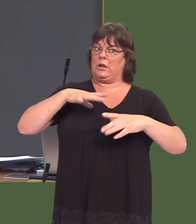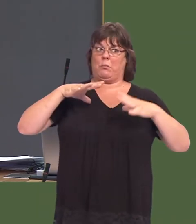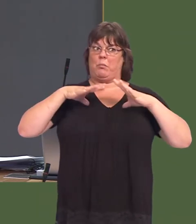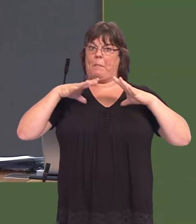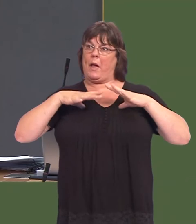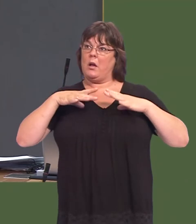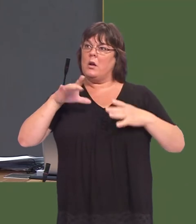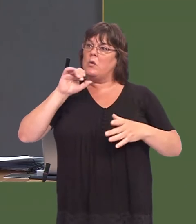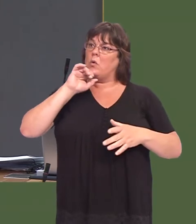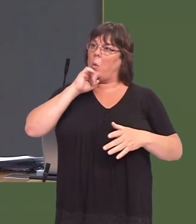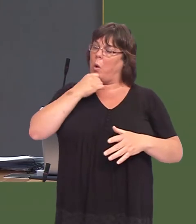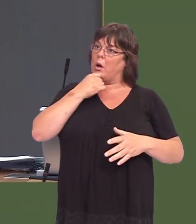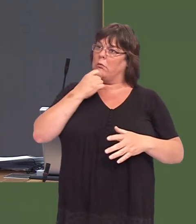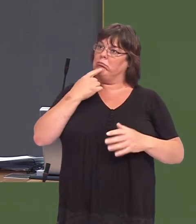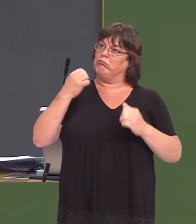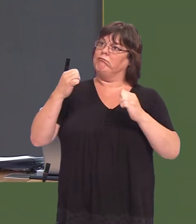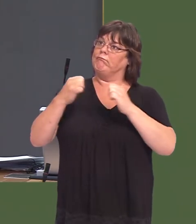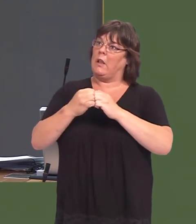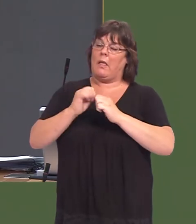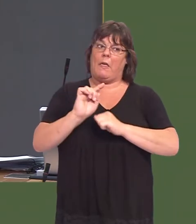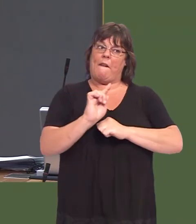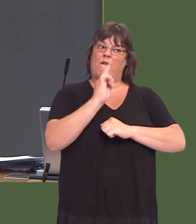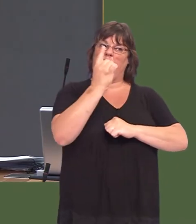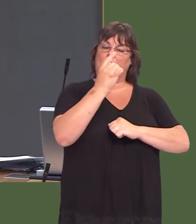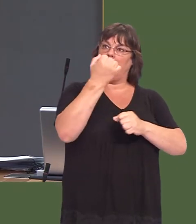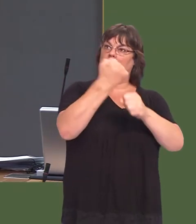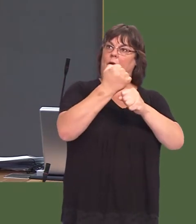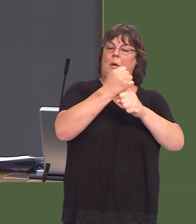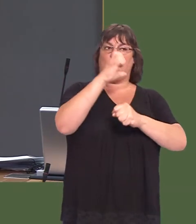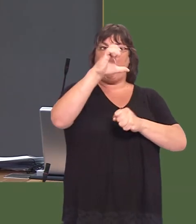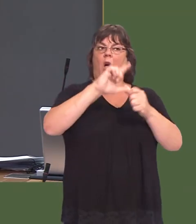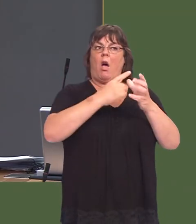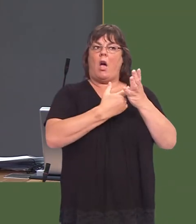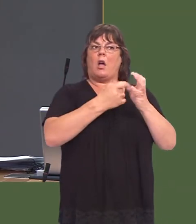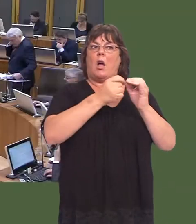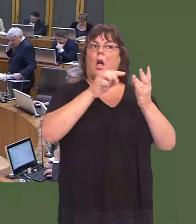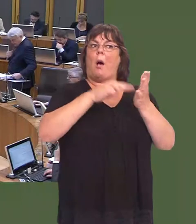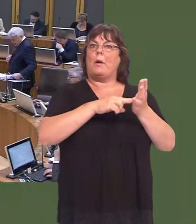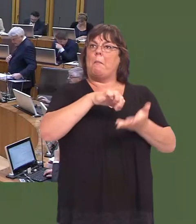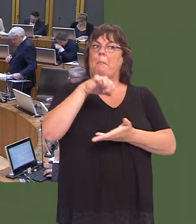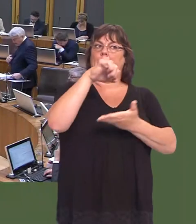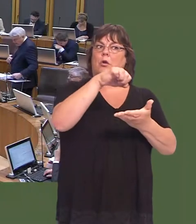Will you give a commitment, therefore, that the first Government carbon budget will set out how you will reduce emissions?